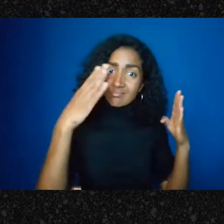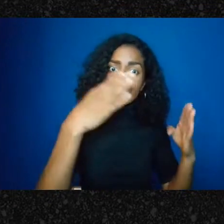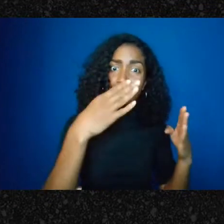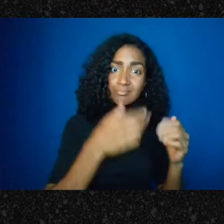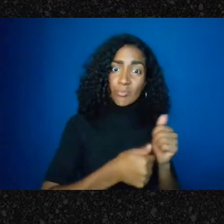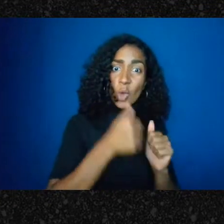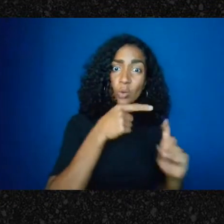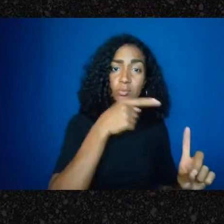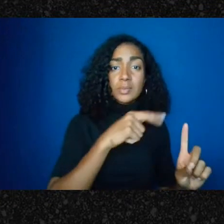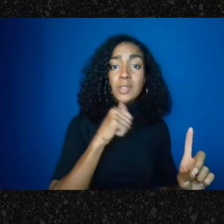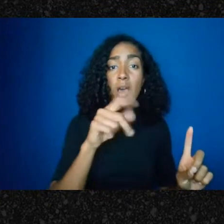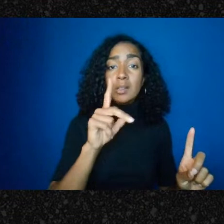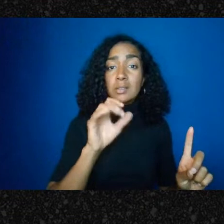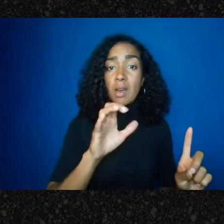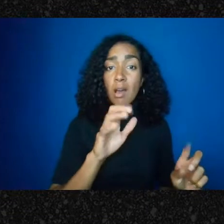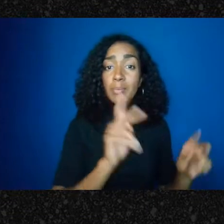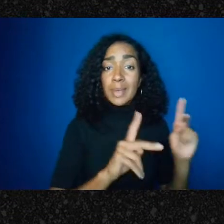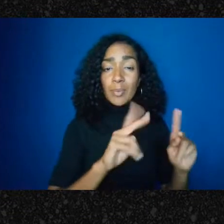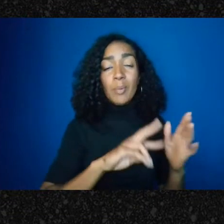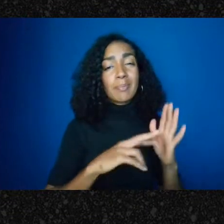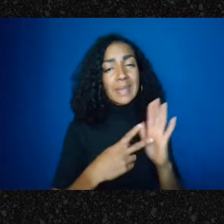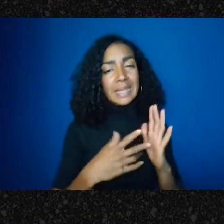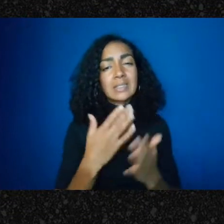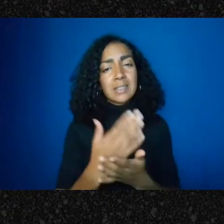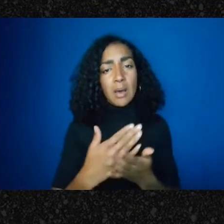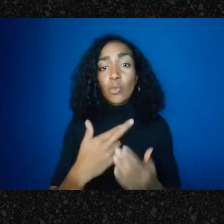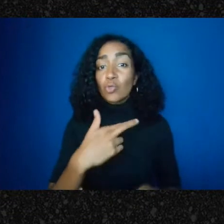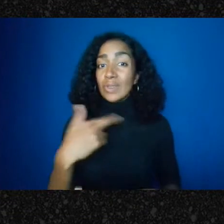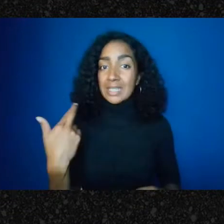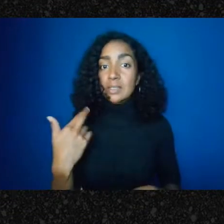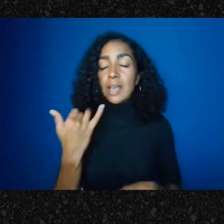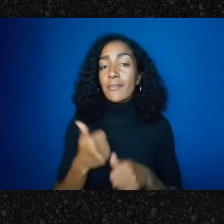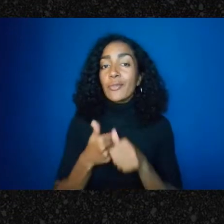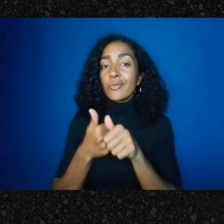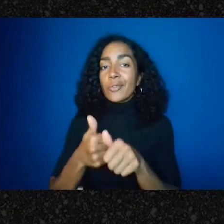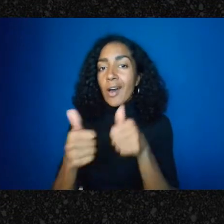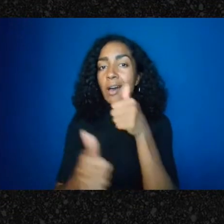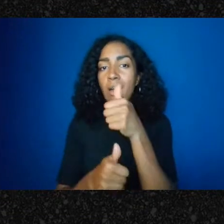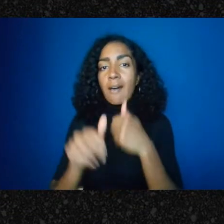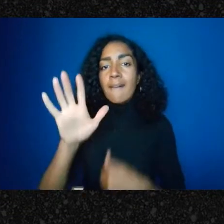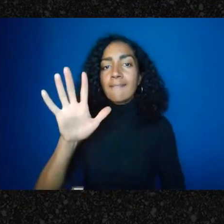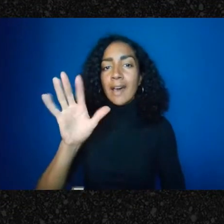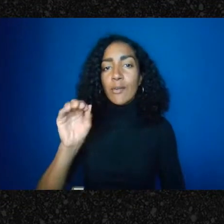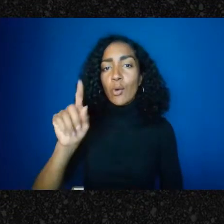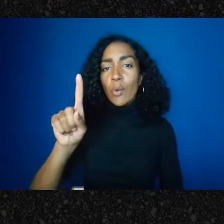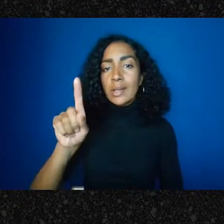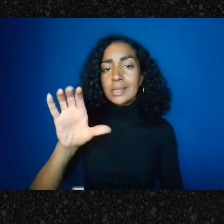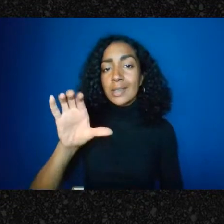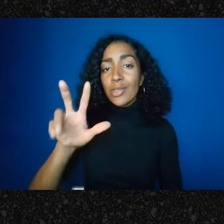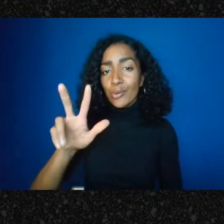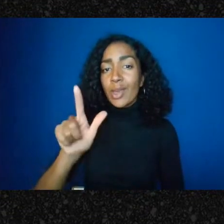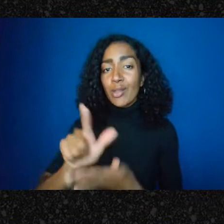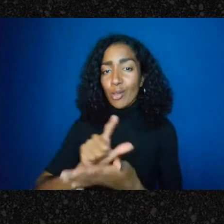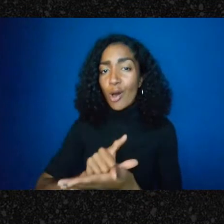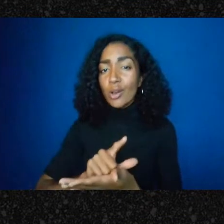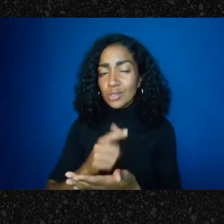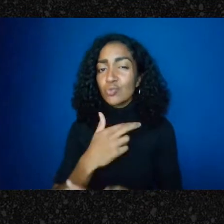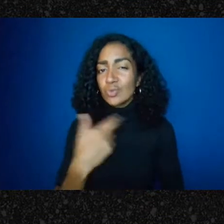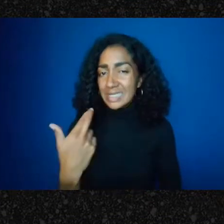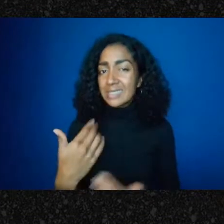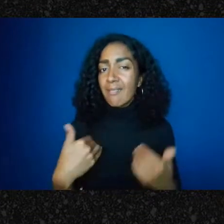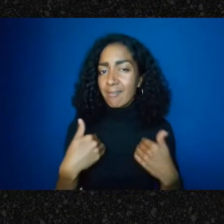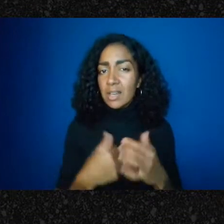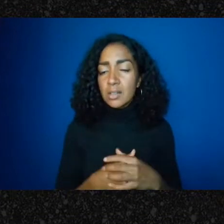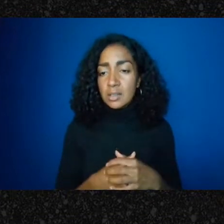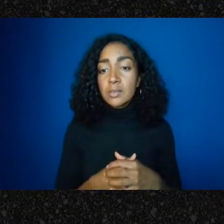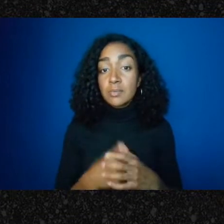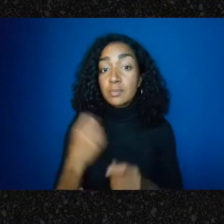I think there's a risk of complying with the 501c3 laws here. The IRS does have a good record of not